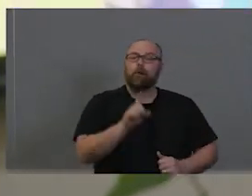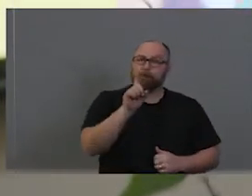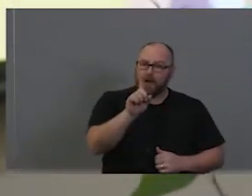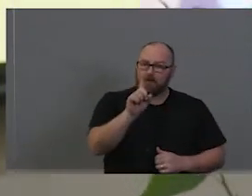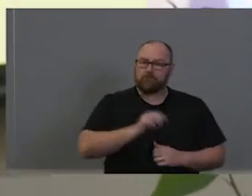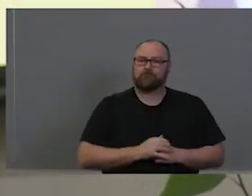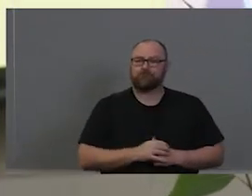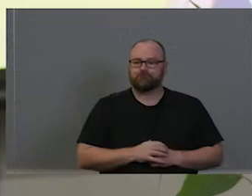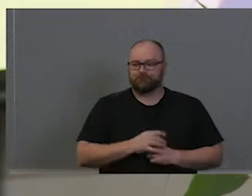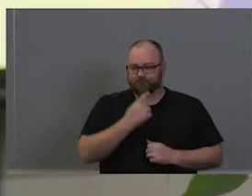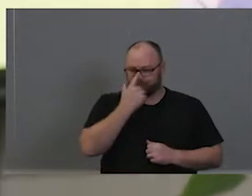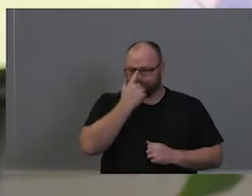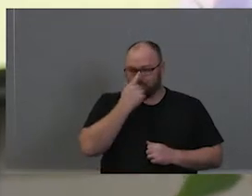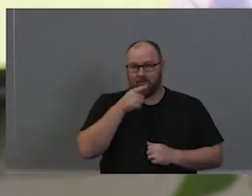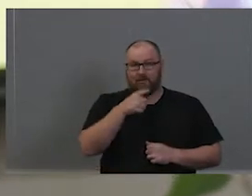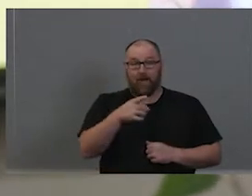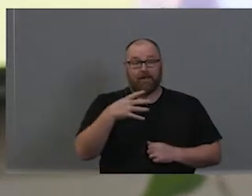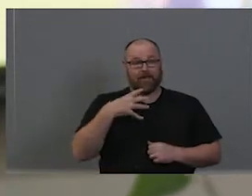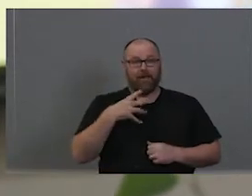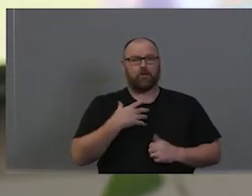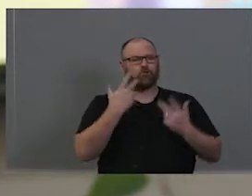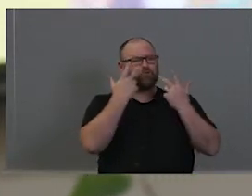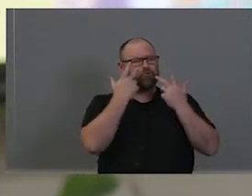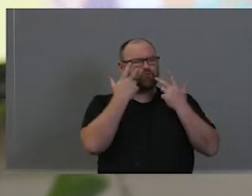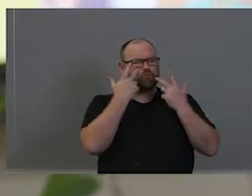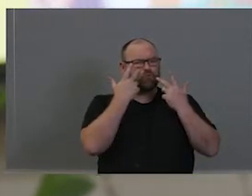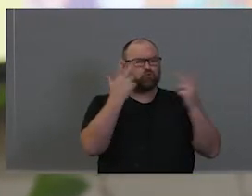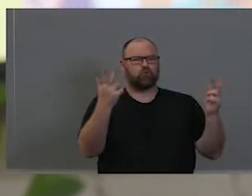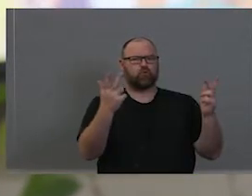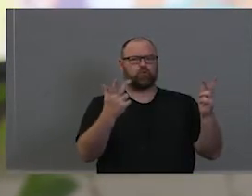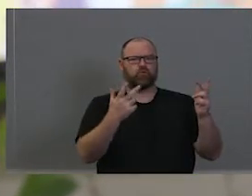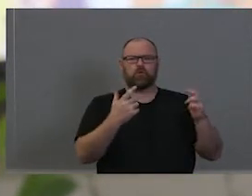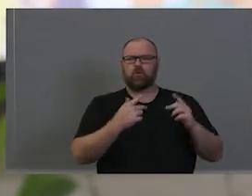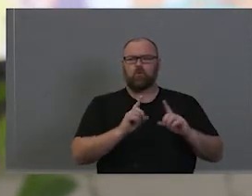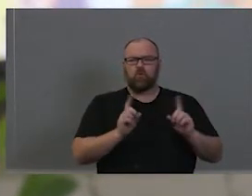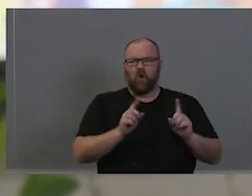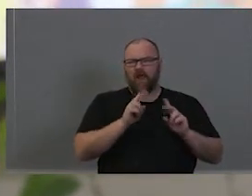had to have a visual representation of the University. My moving about too much for you. Sorry, I'll try and